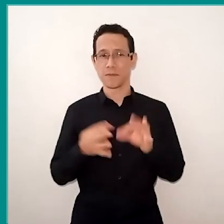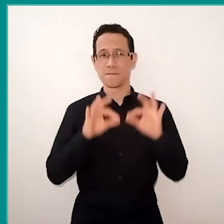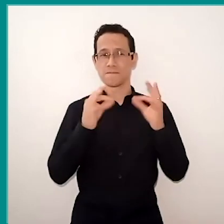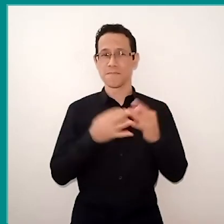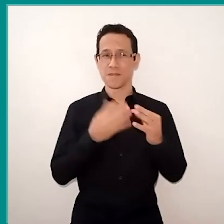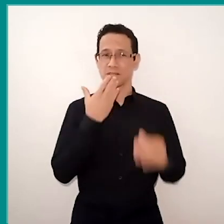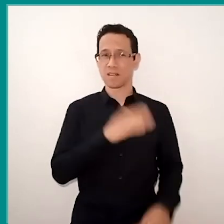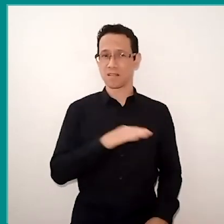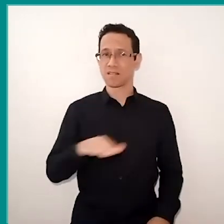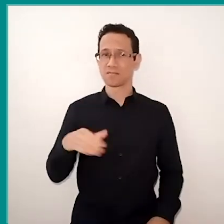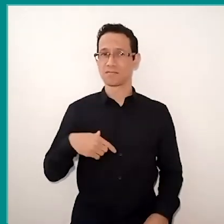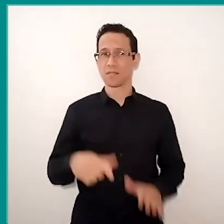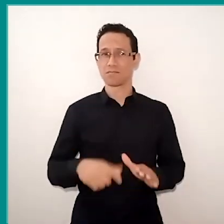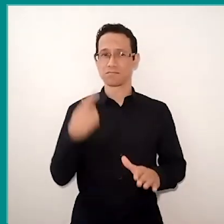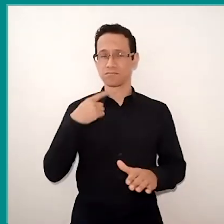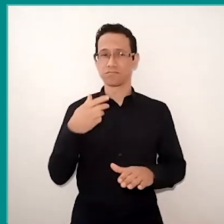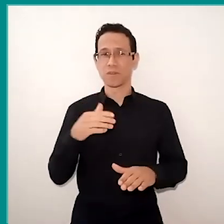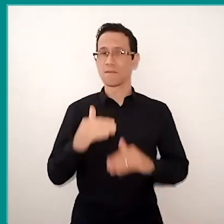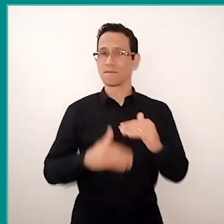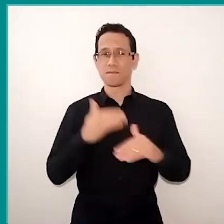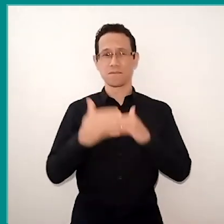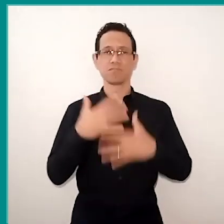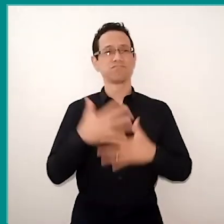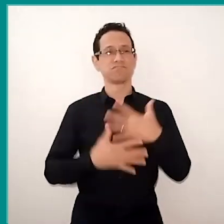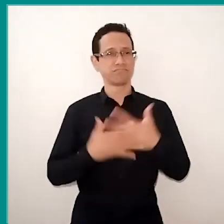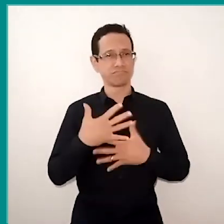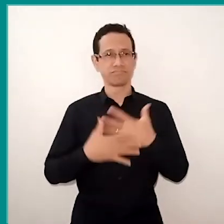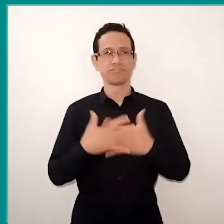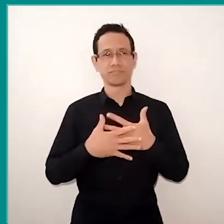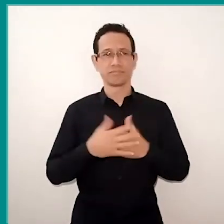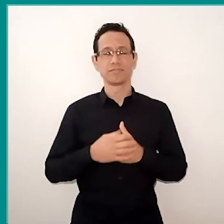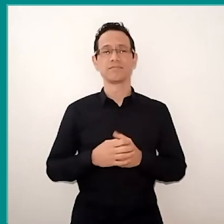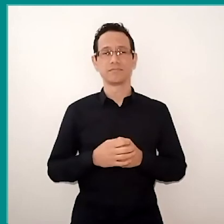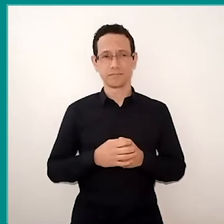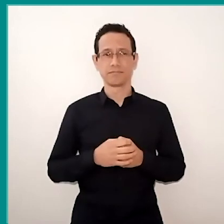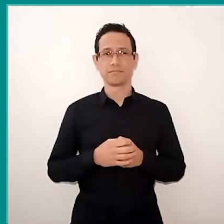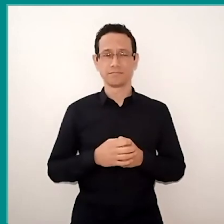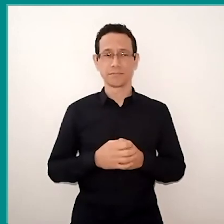will have their development compromised, while 69%